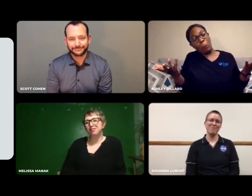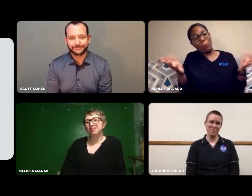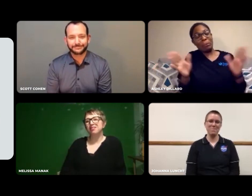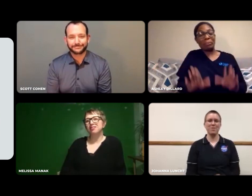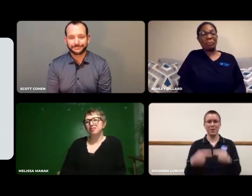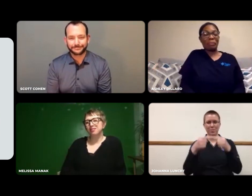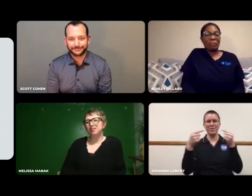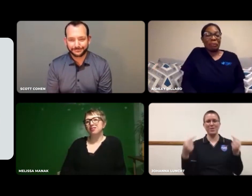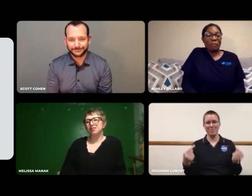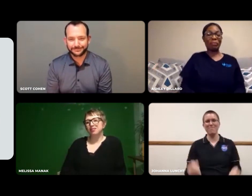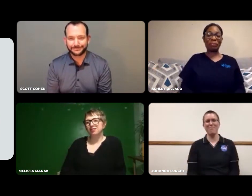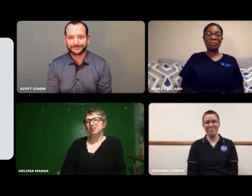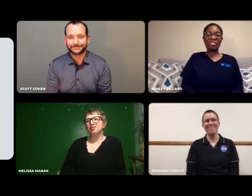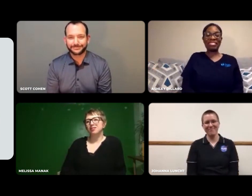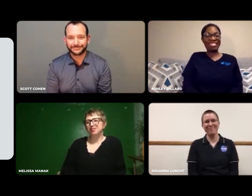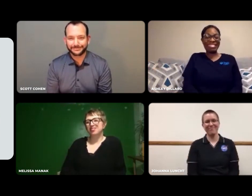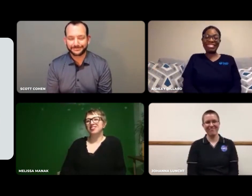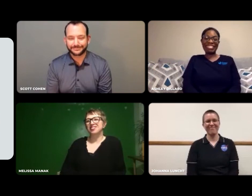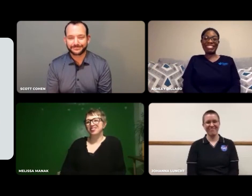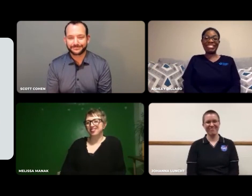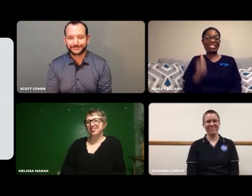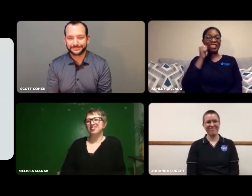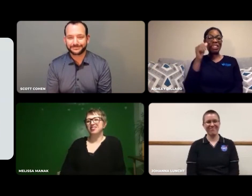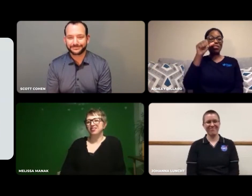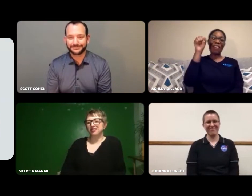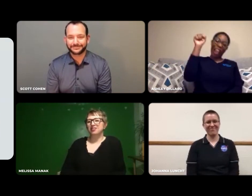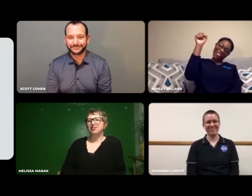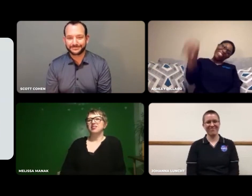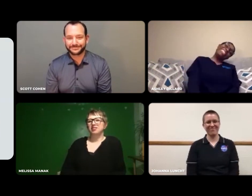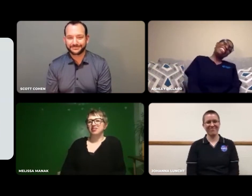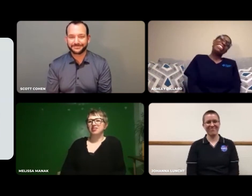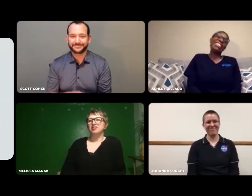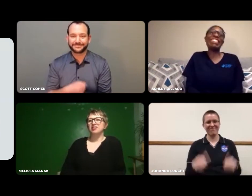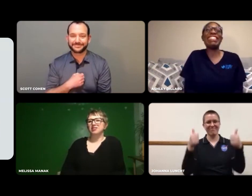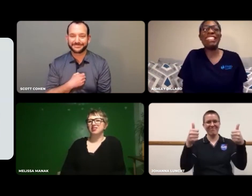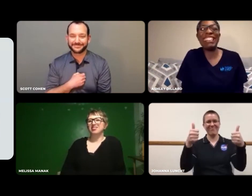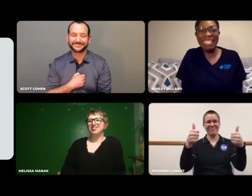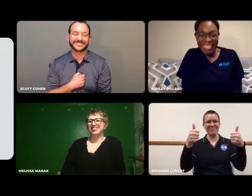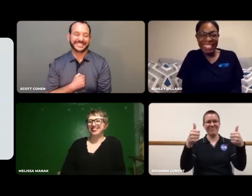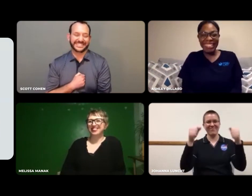The complete opposite! Yeah, girl power!